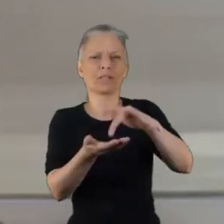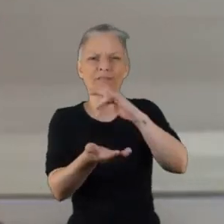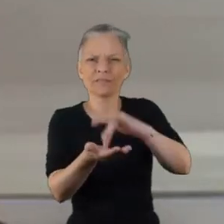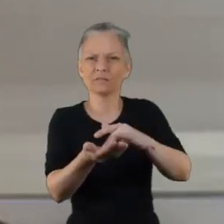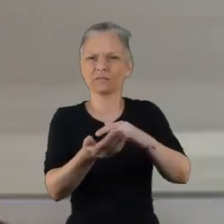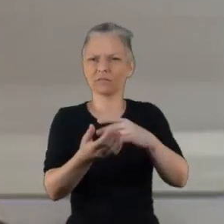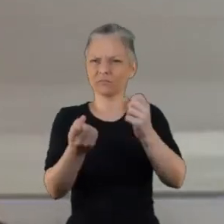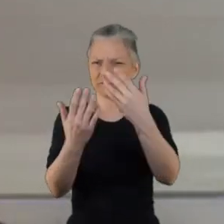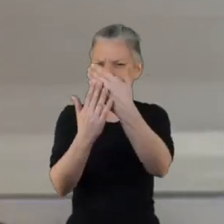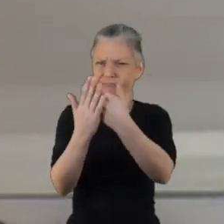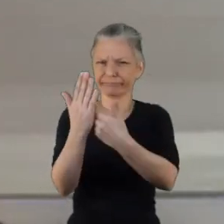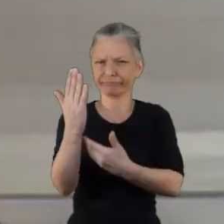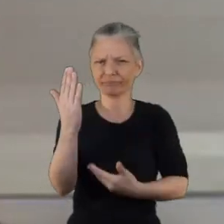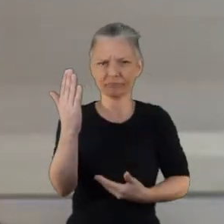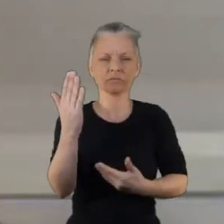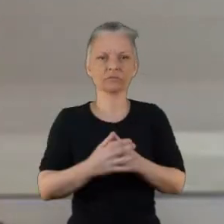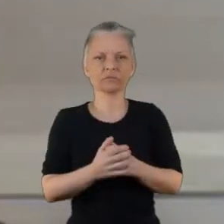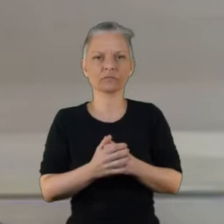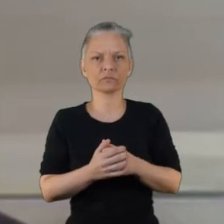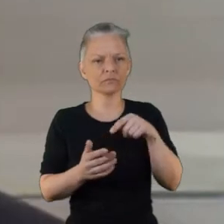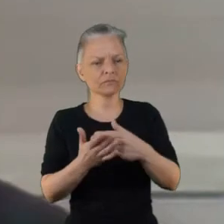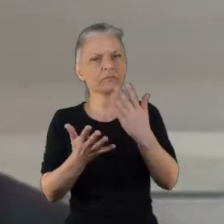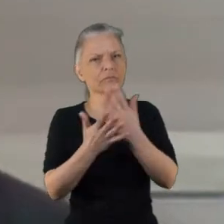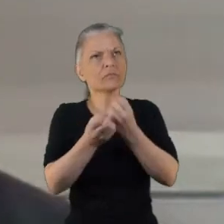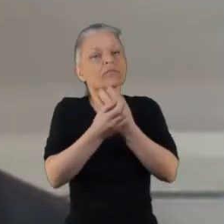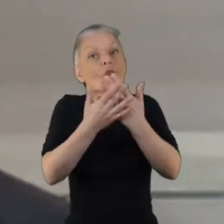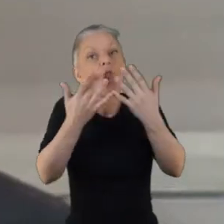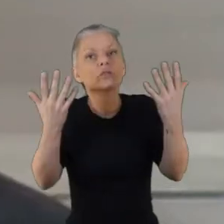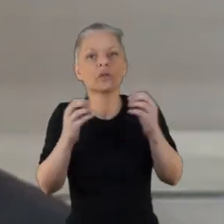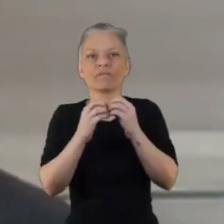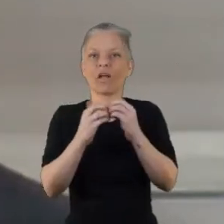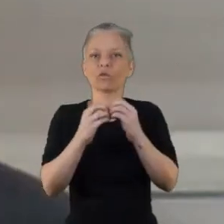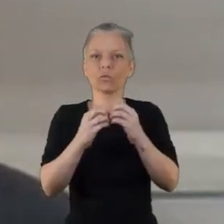is hopefully an ongoing communication and relationship with the Scottish Recovery Network.